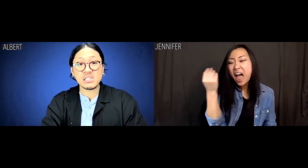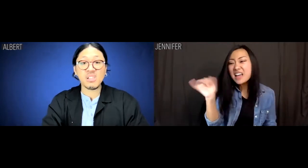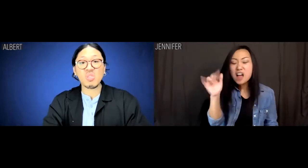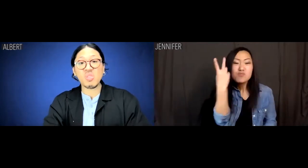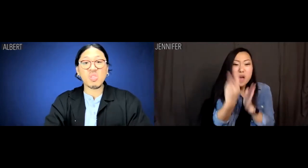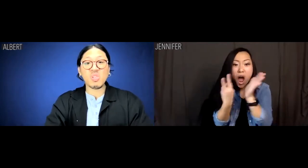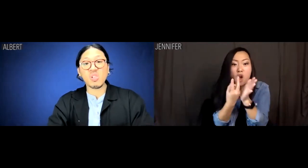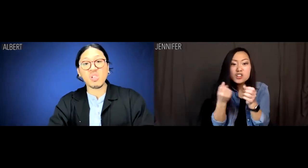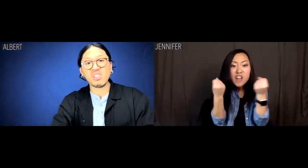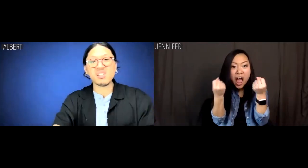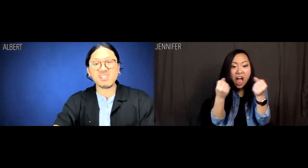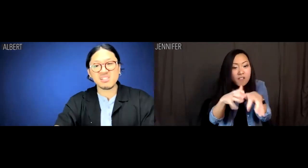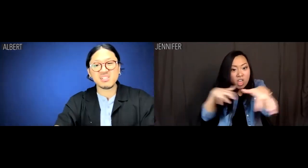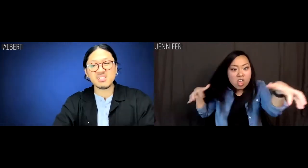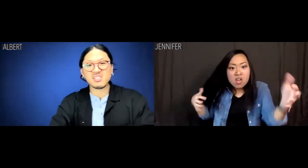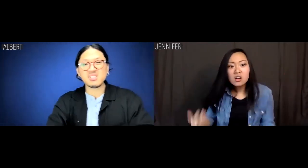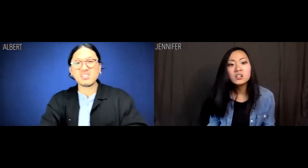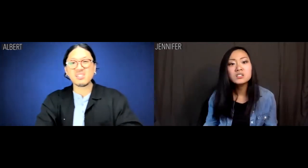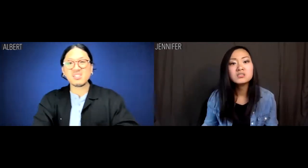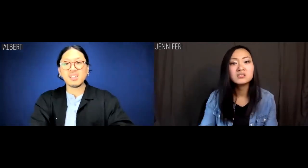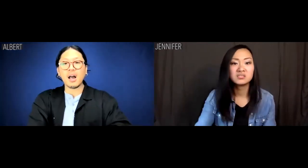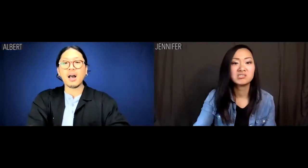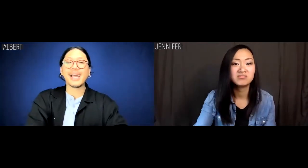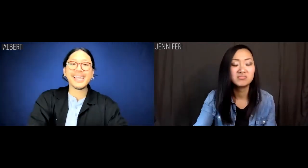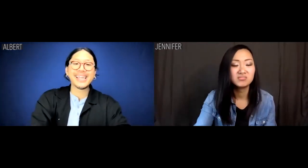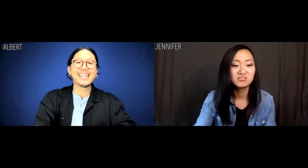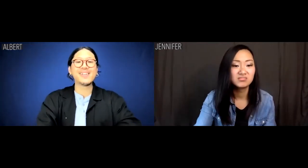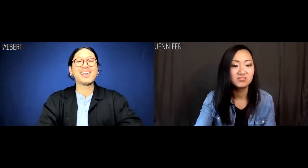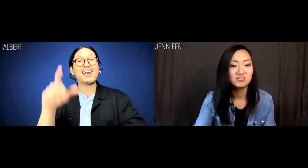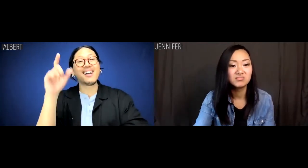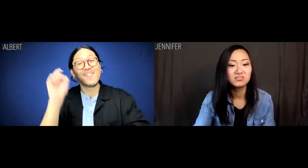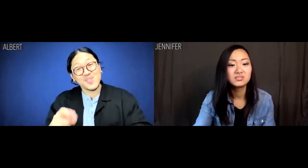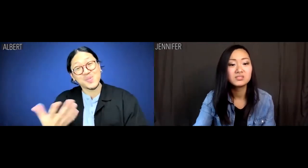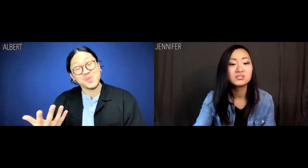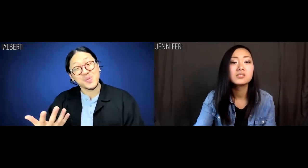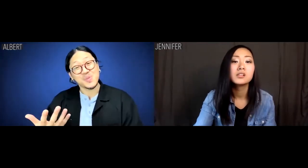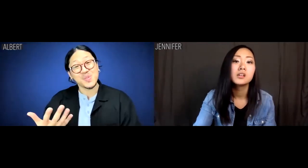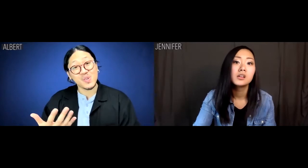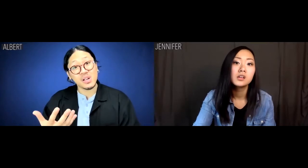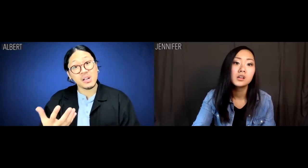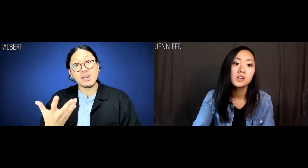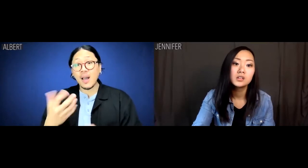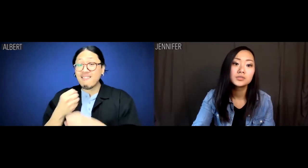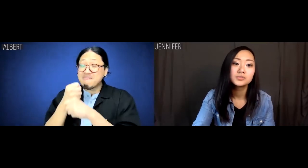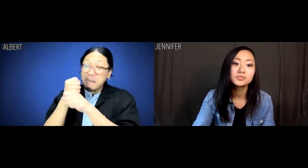That's a two hour drive off the 5 to the 605. Albert: We have to.